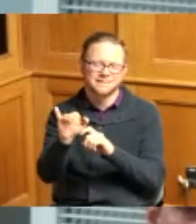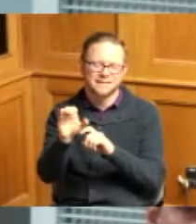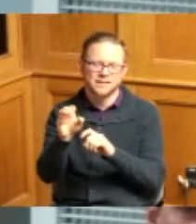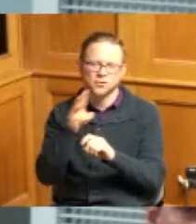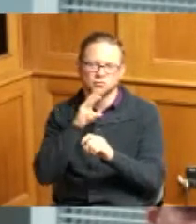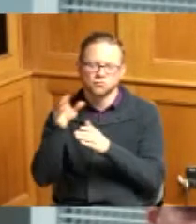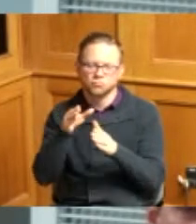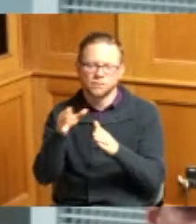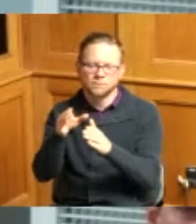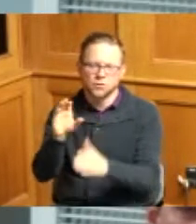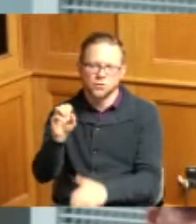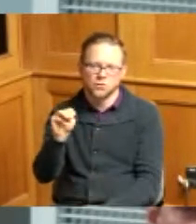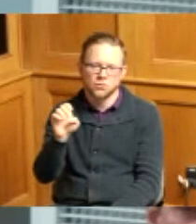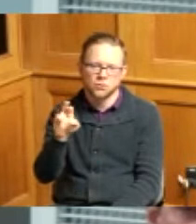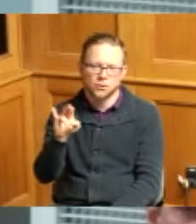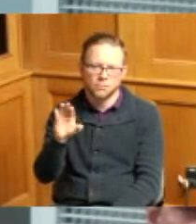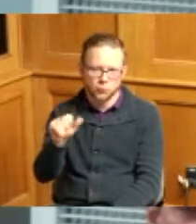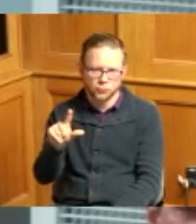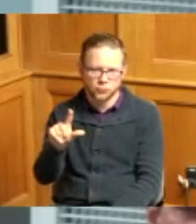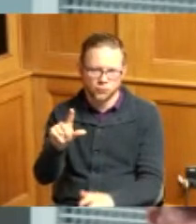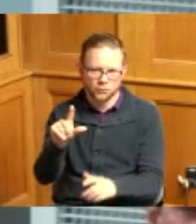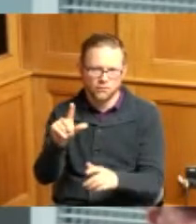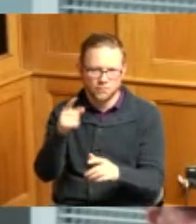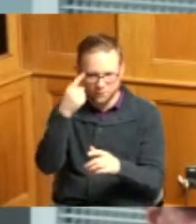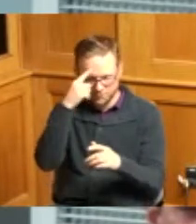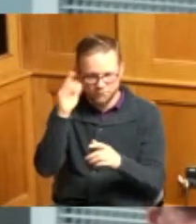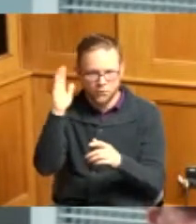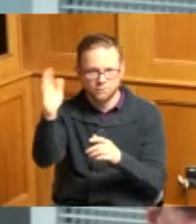which is what kind of started everything scenic river commercial in the middle of our neighborhood